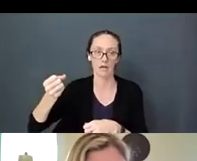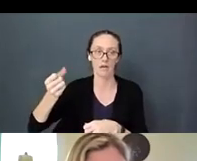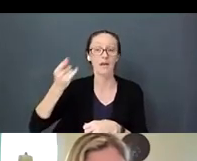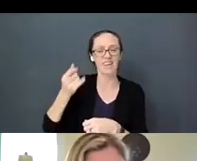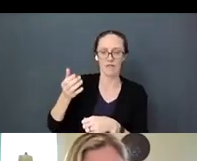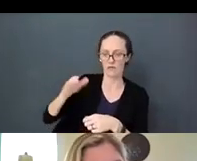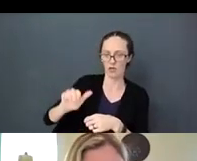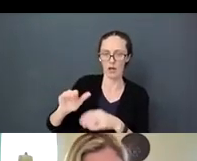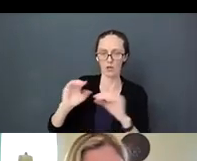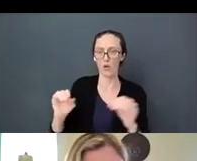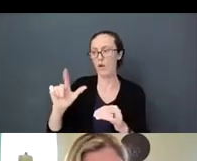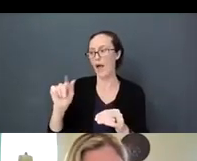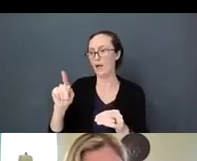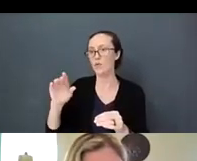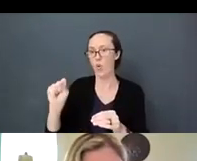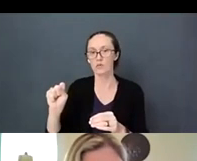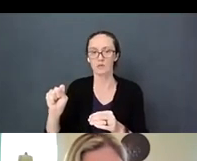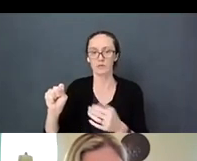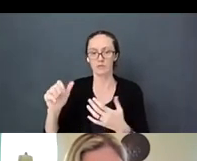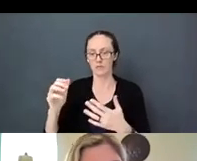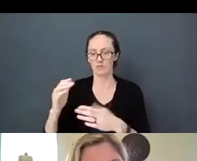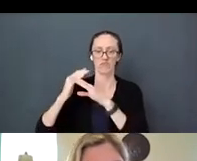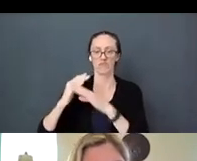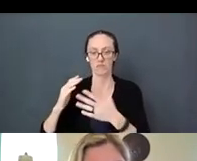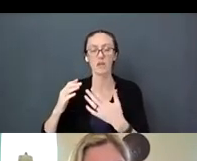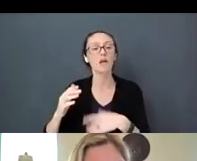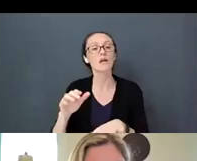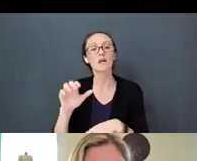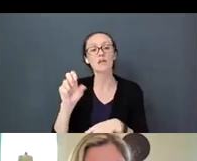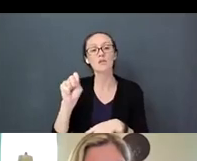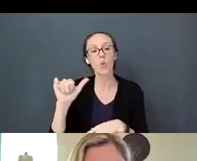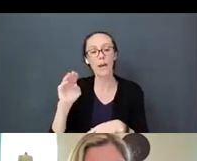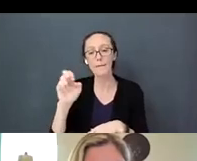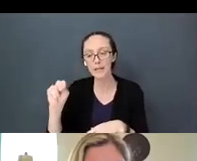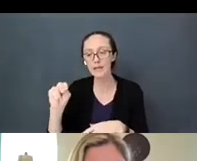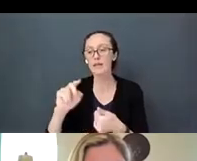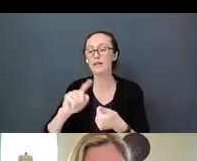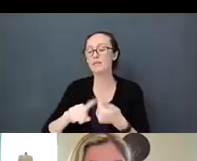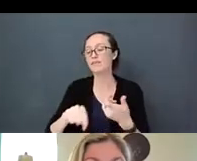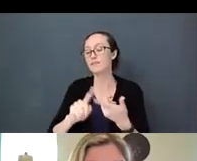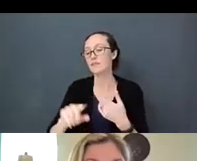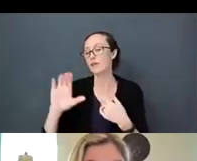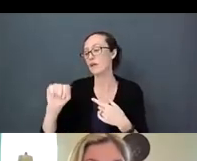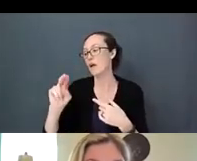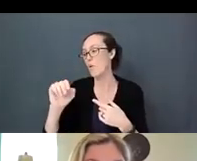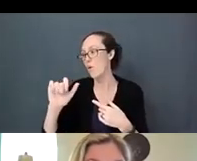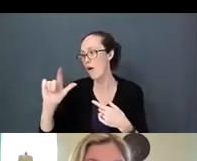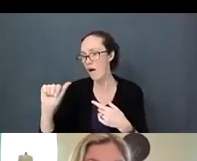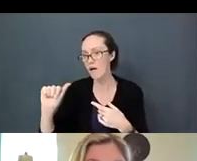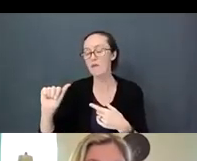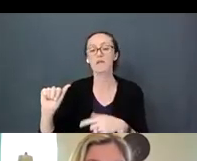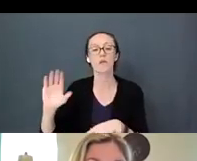intolerance. Soybean and canola oils are both good healthy fats – you can cook with those.